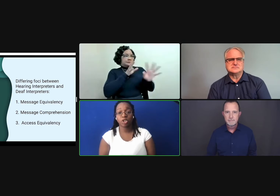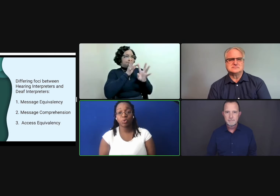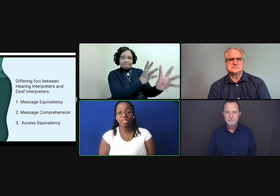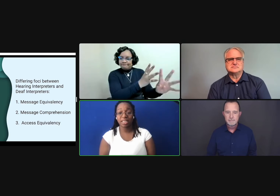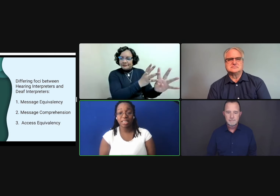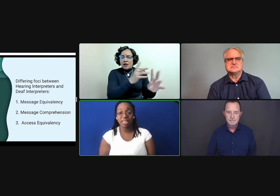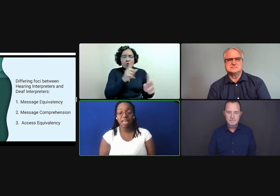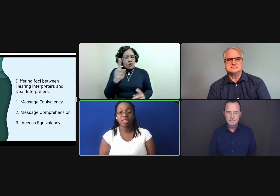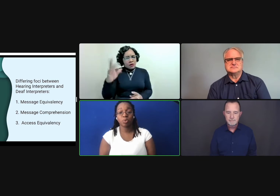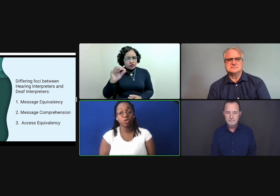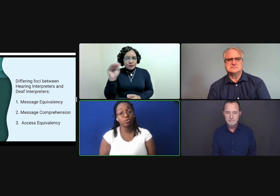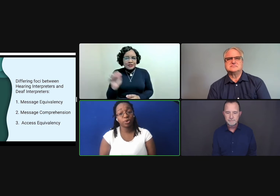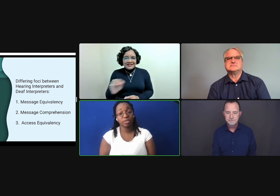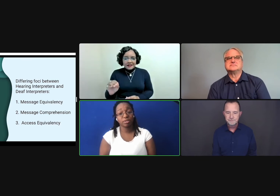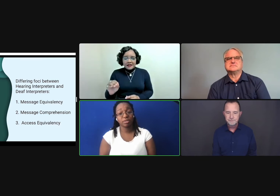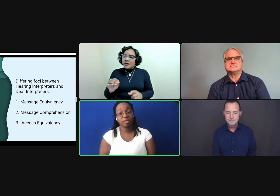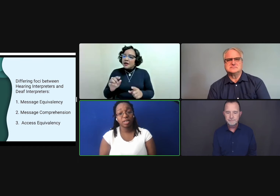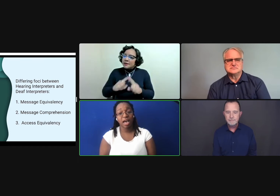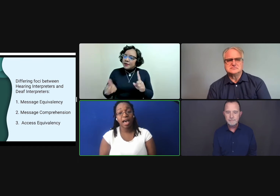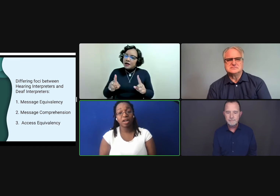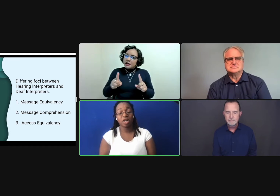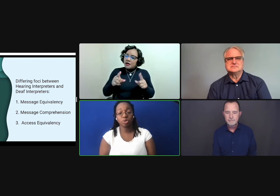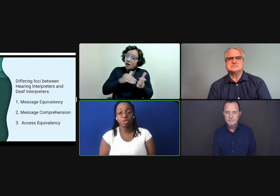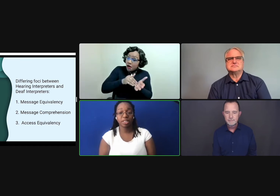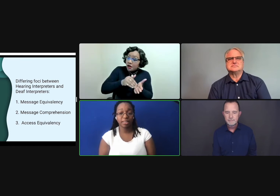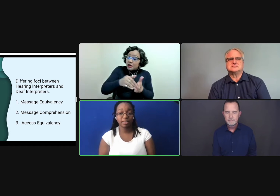What you see is what you voice at 100%.